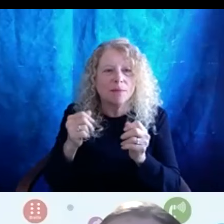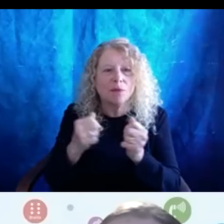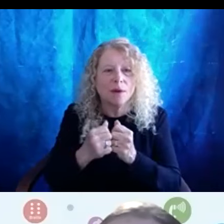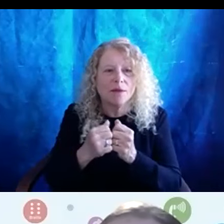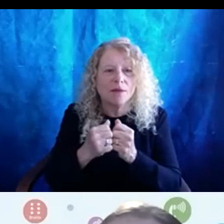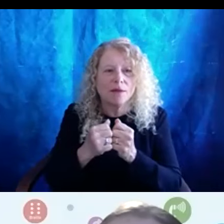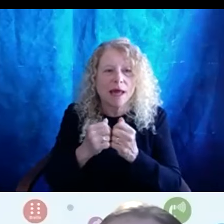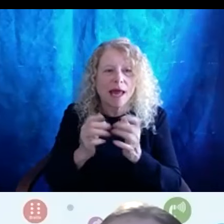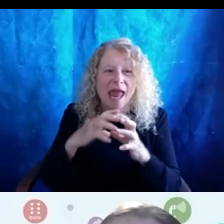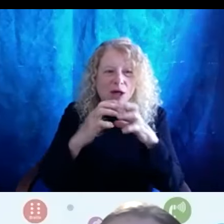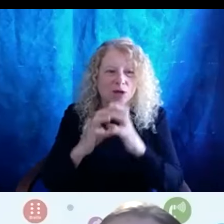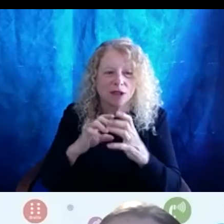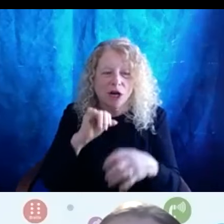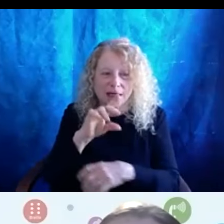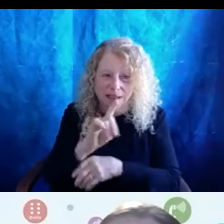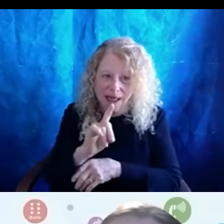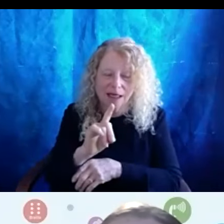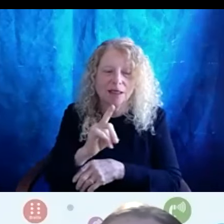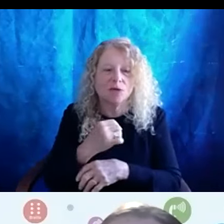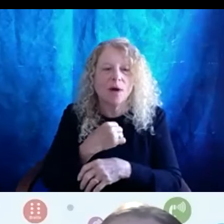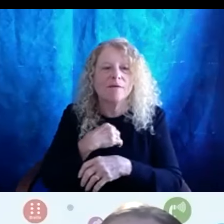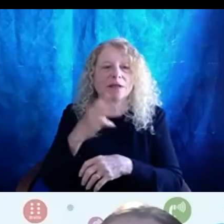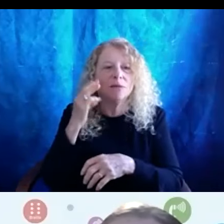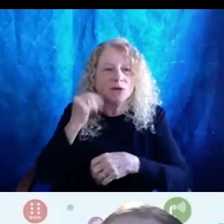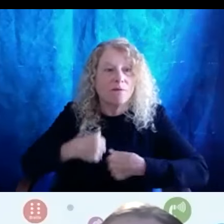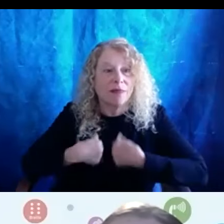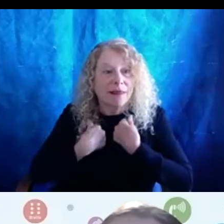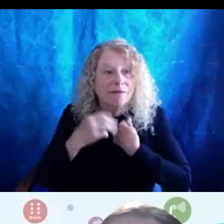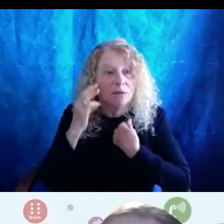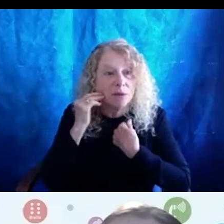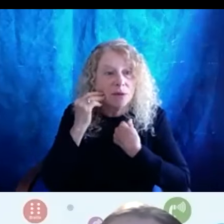identities who have experience, lived experience with all of these